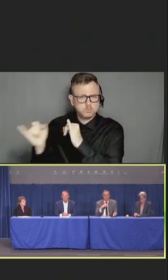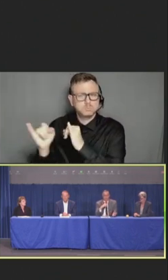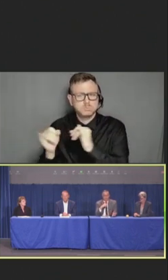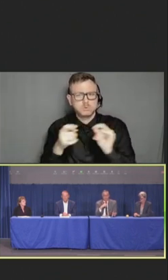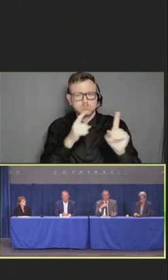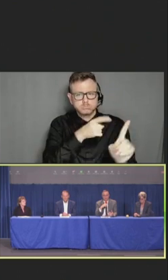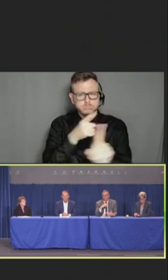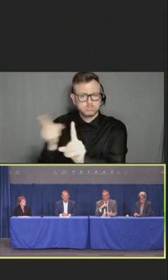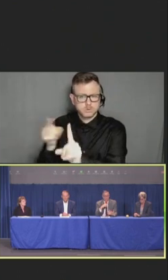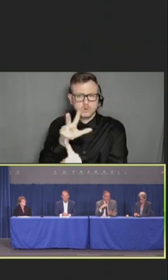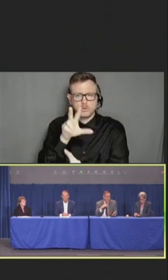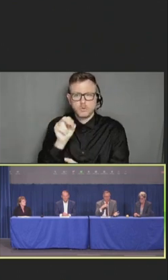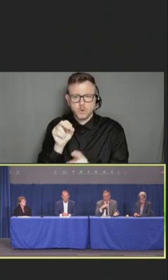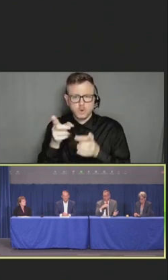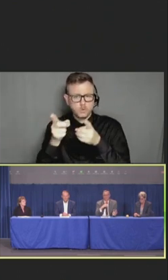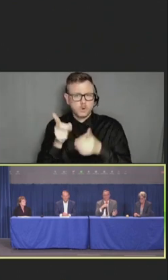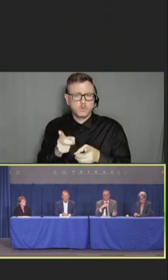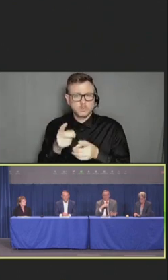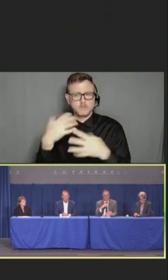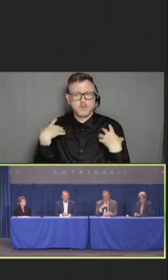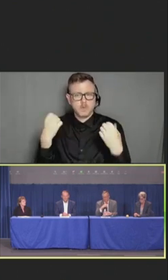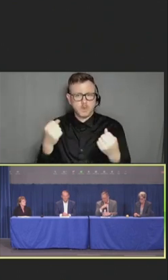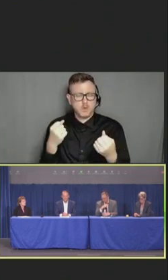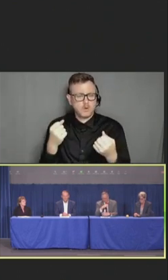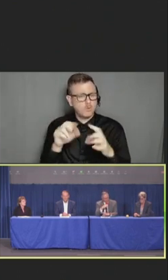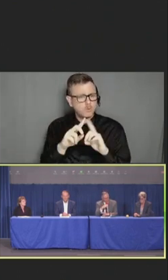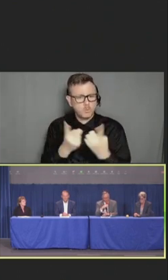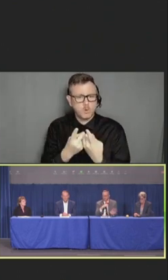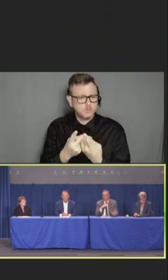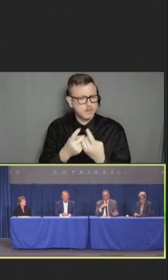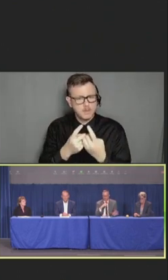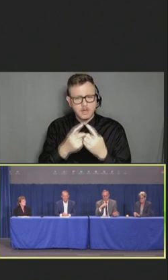directors of health departments have kind of left, including a multitude of people at